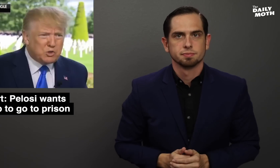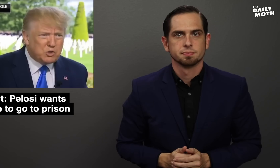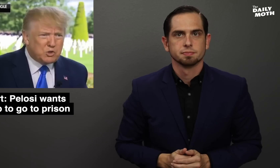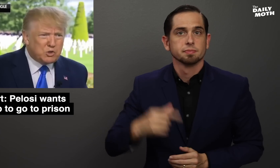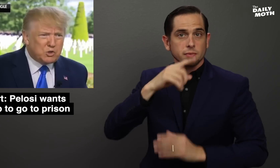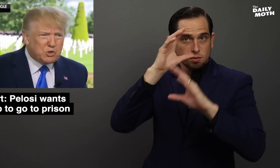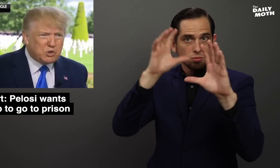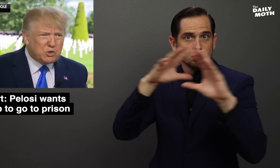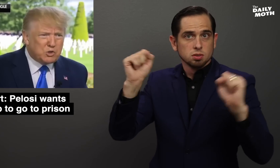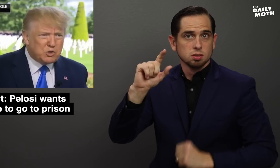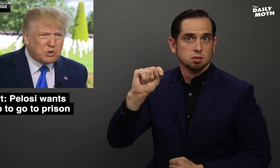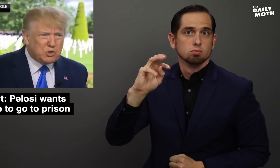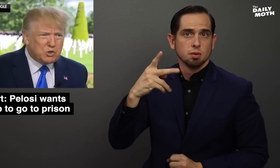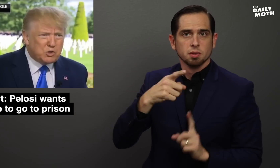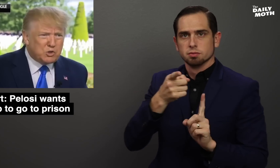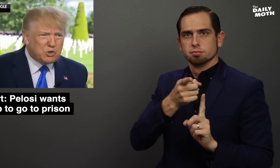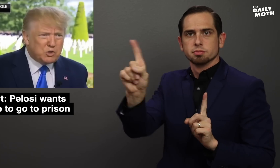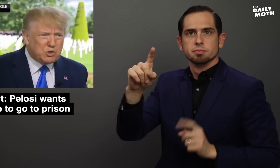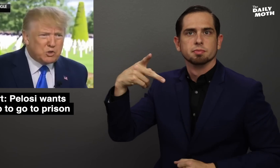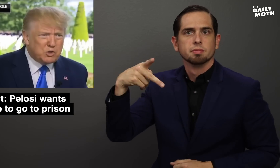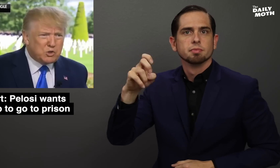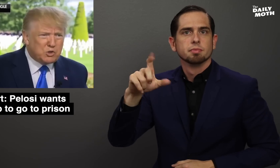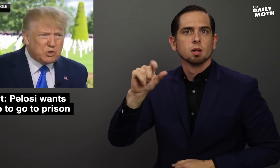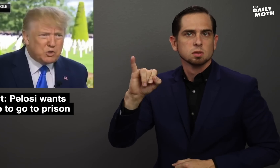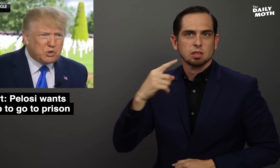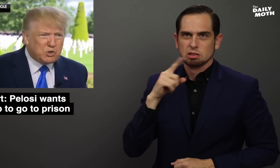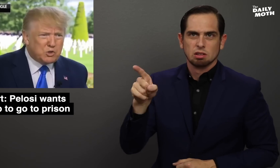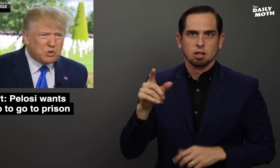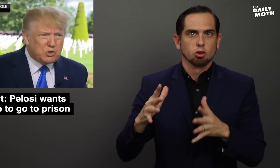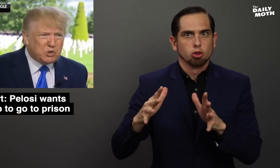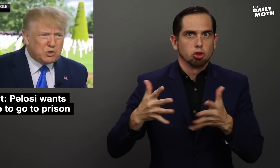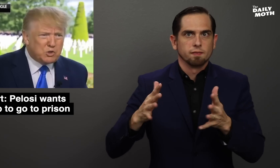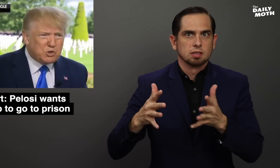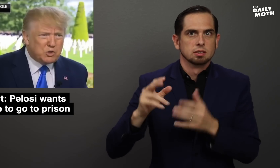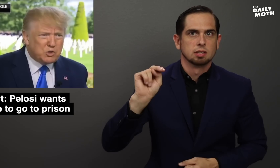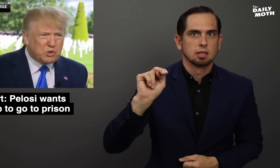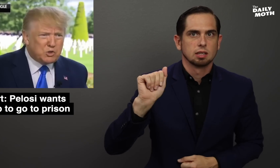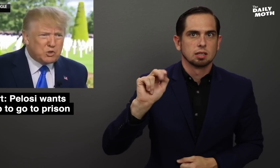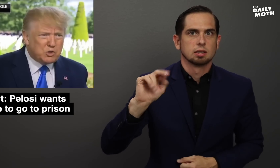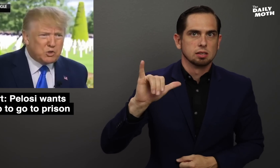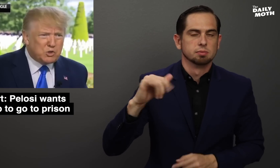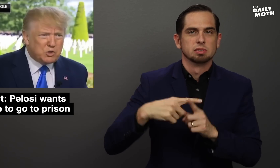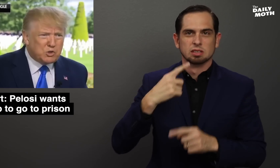President Trump called Pelosi "Nervous Nancy" and